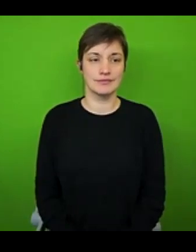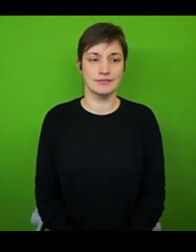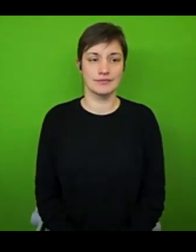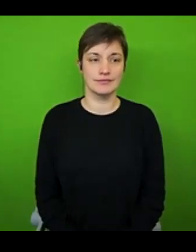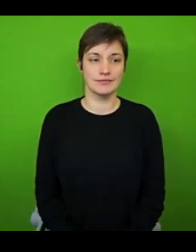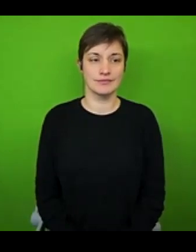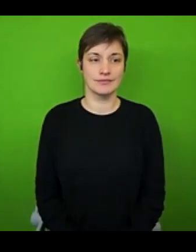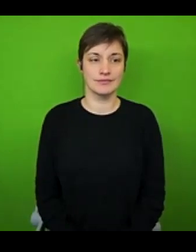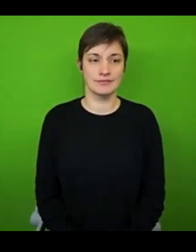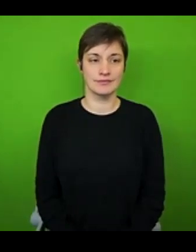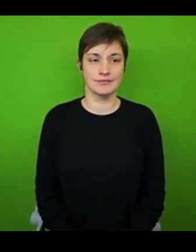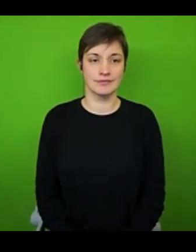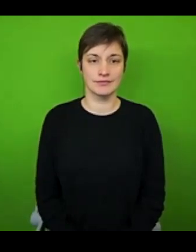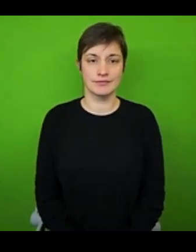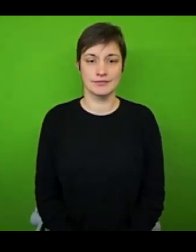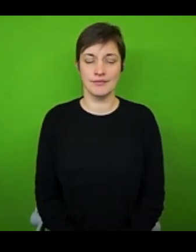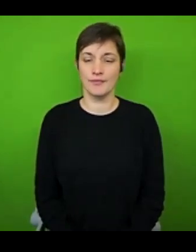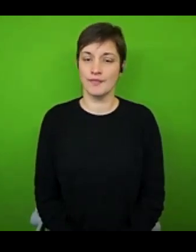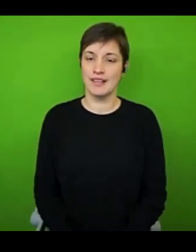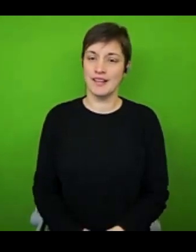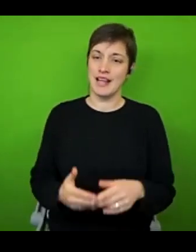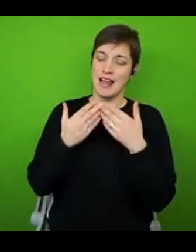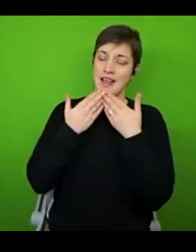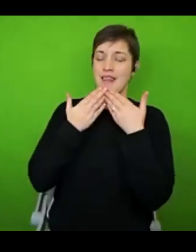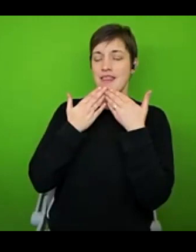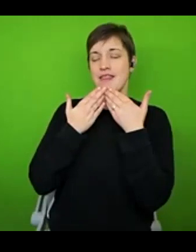Oh, awh, thank you very much for the kind words. That's lovely.